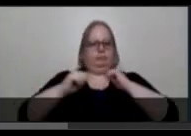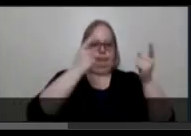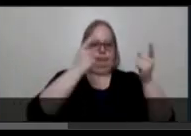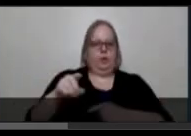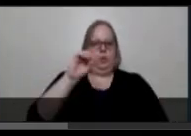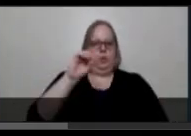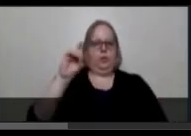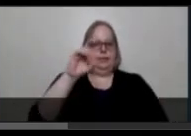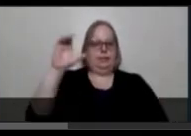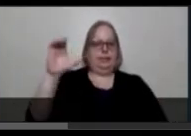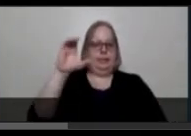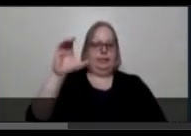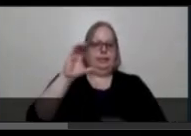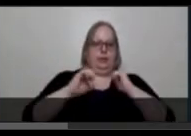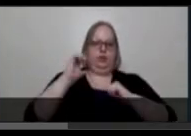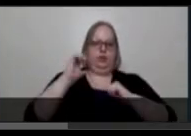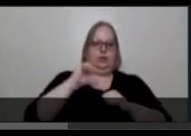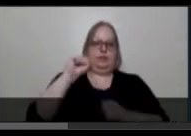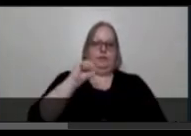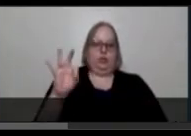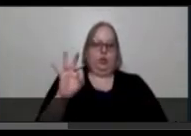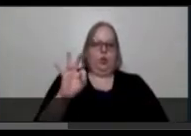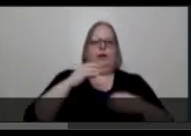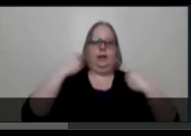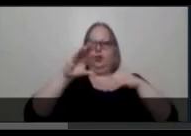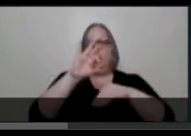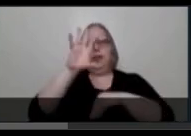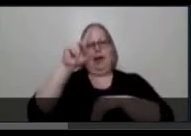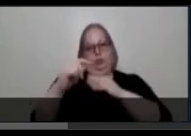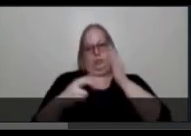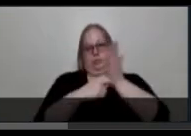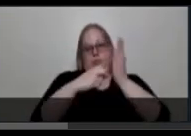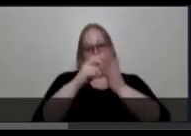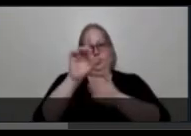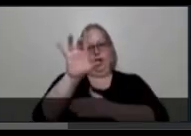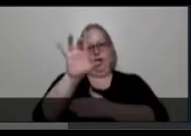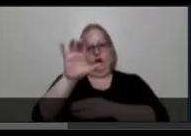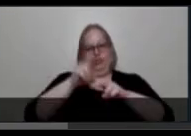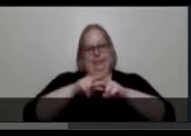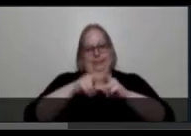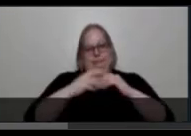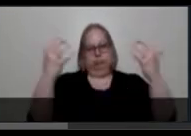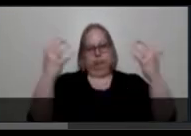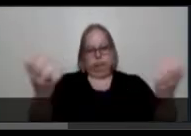and sold out to an eight-hundred seat theatre. The production was so popular that a recording